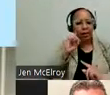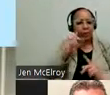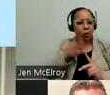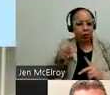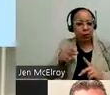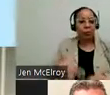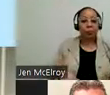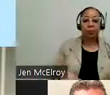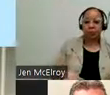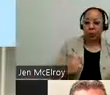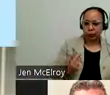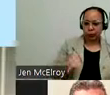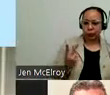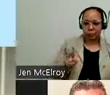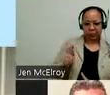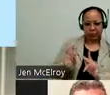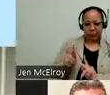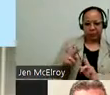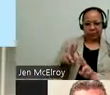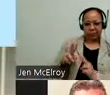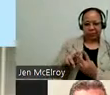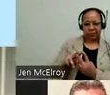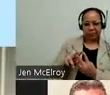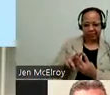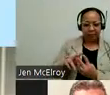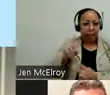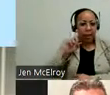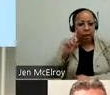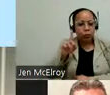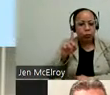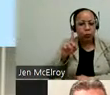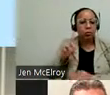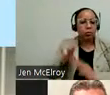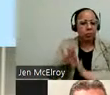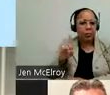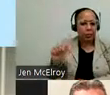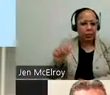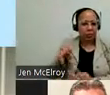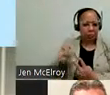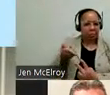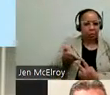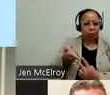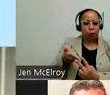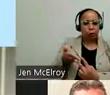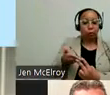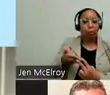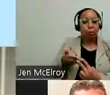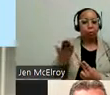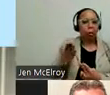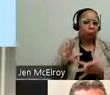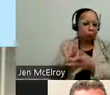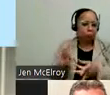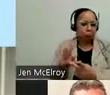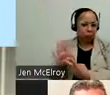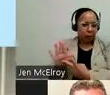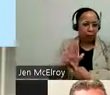people who have intellectual developmental disabilities; who shared